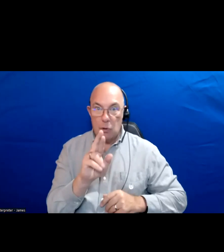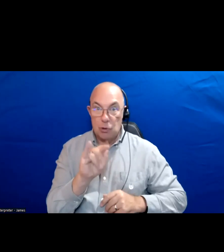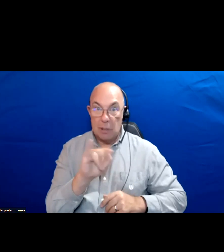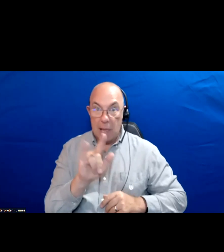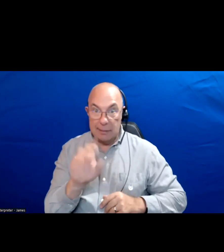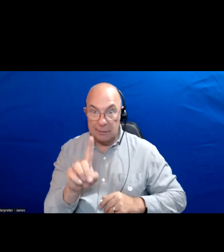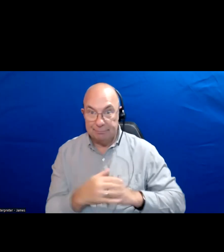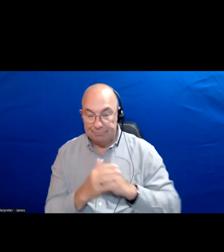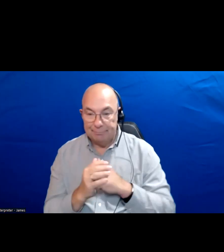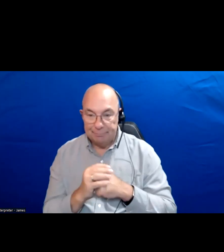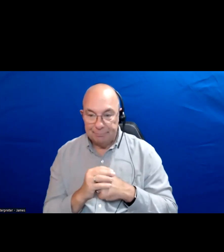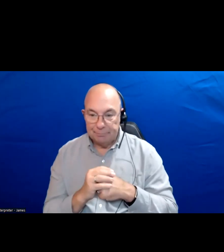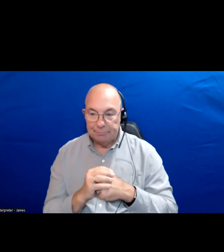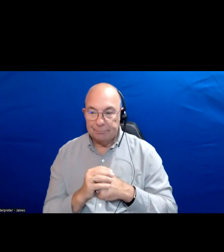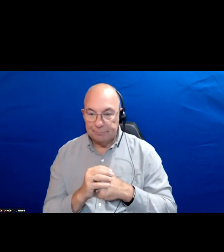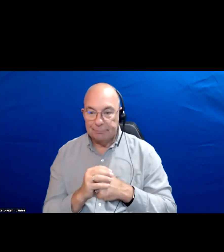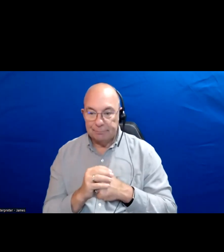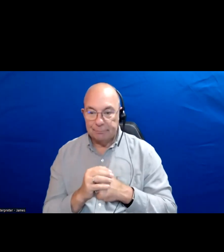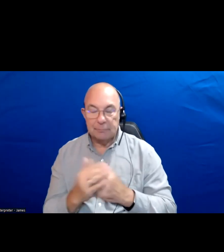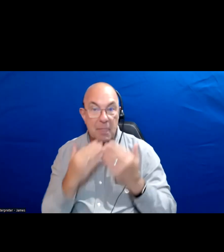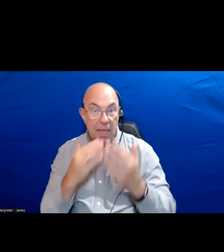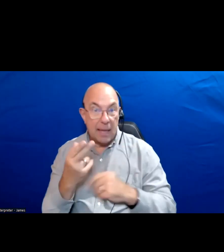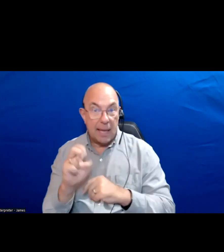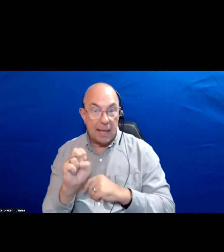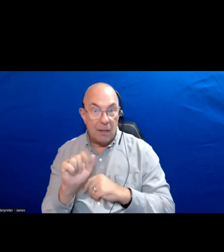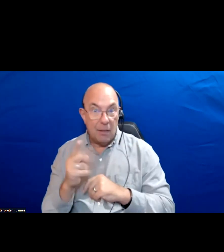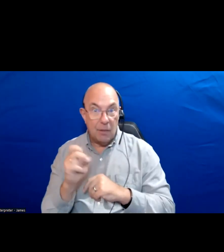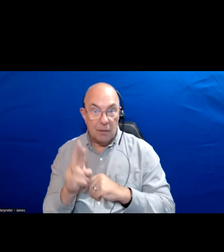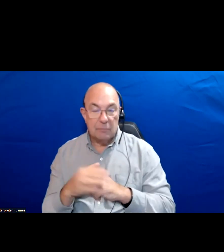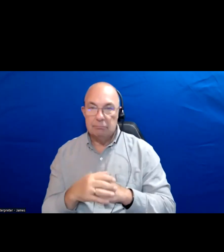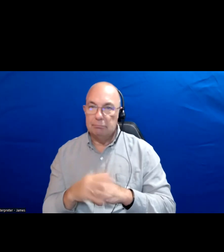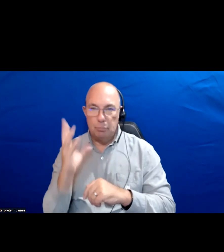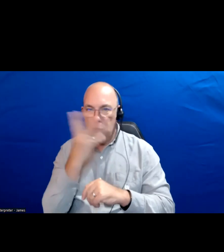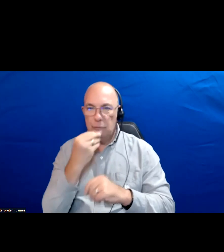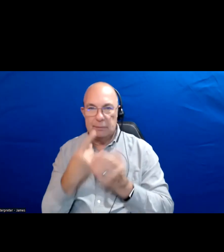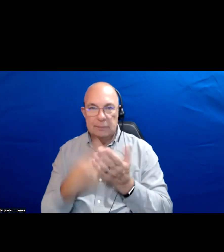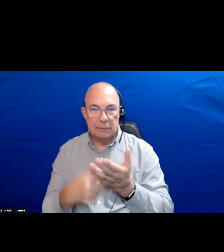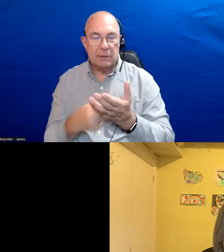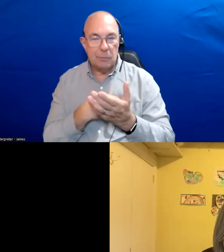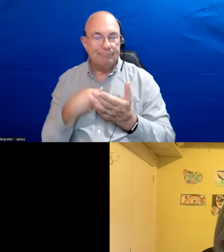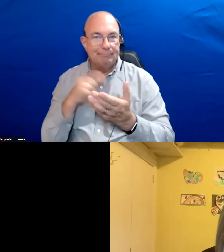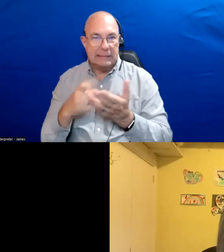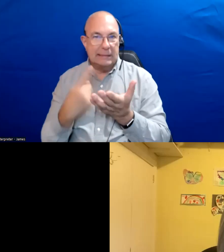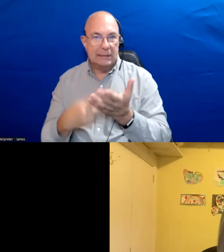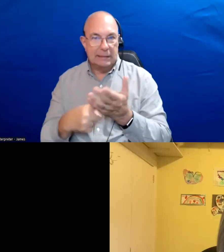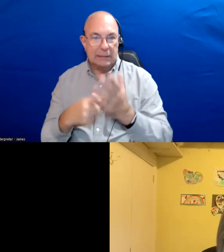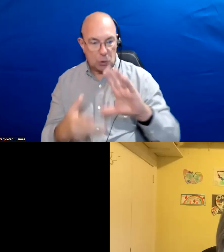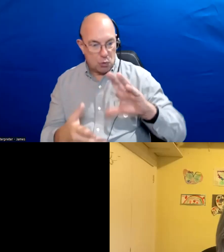Thanks so much Heather. I love that. Obviously we need to address the crises and challenges.